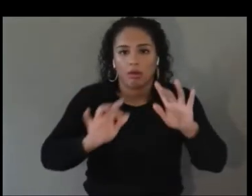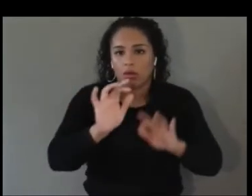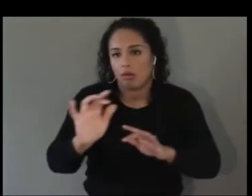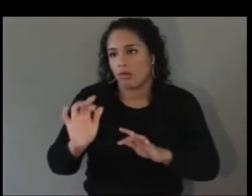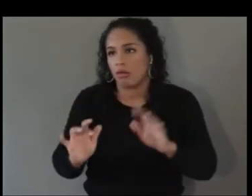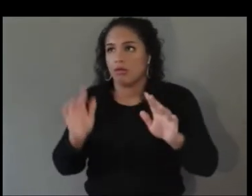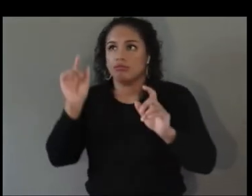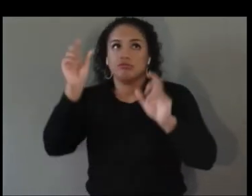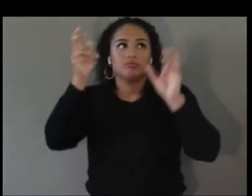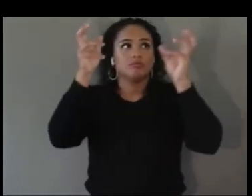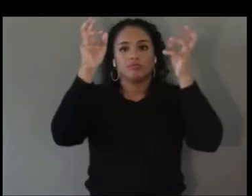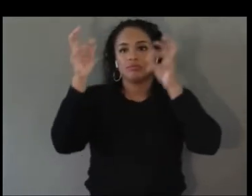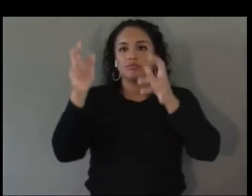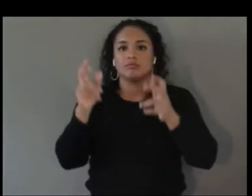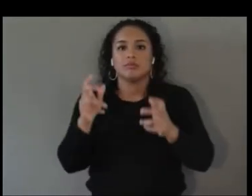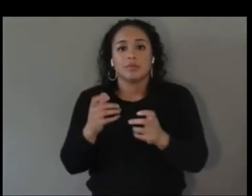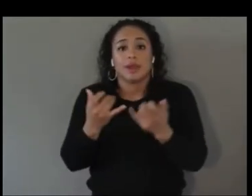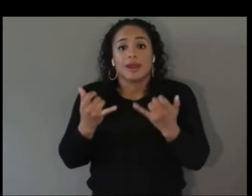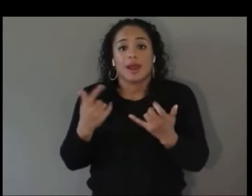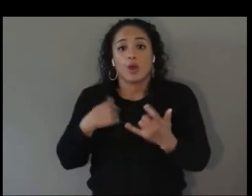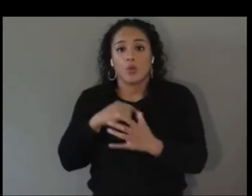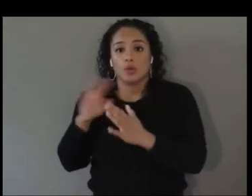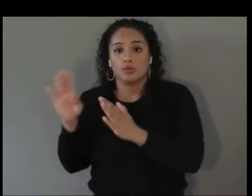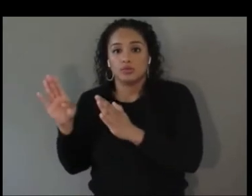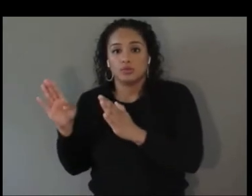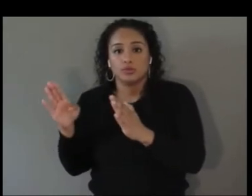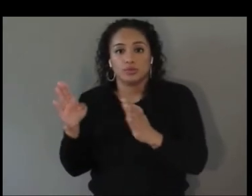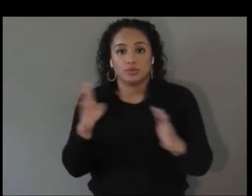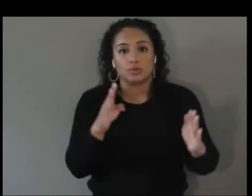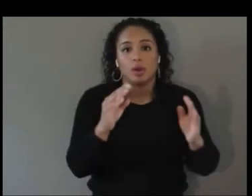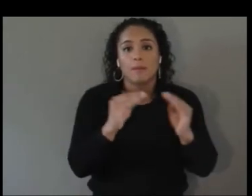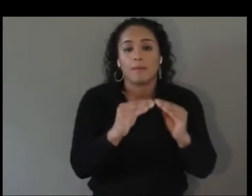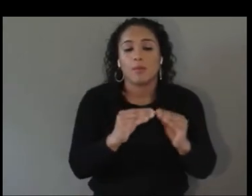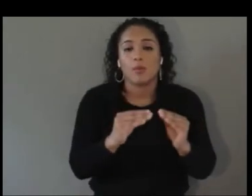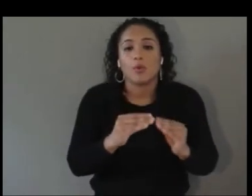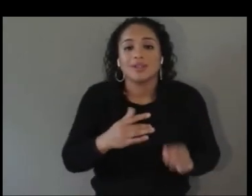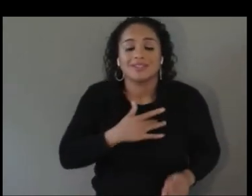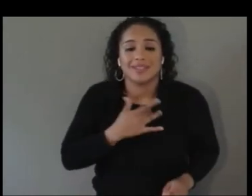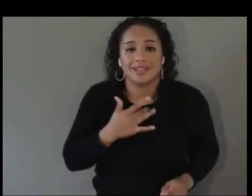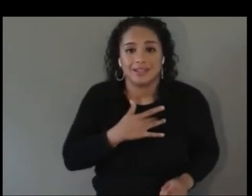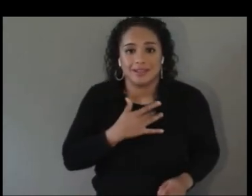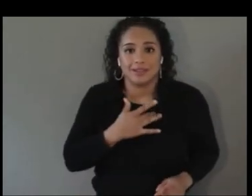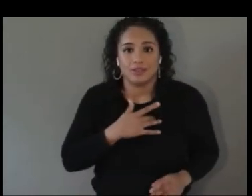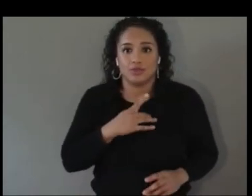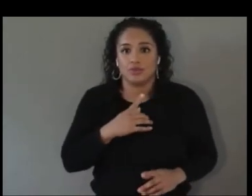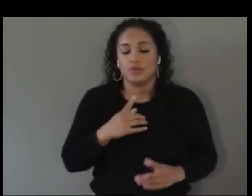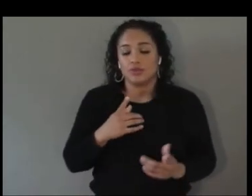more sensors than you've dreamed on your mobile phone and AR mixed reality environments. We're at